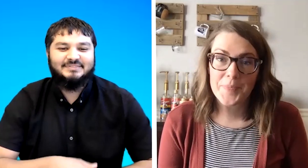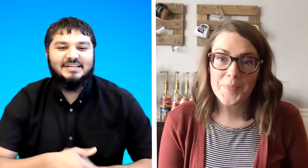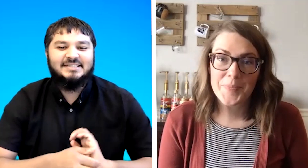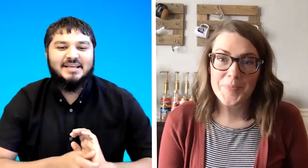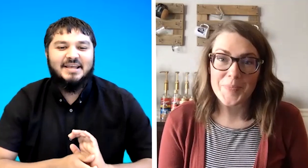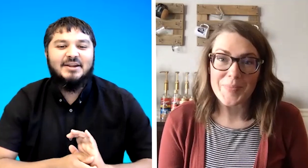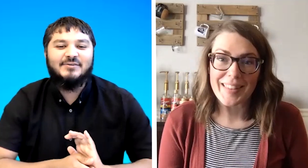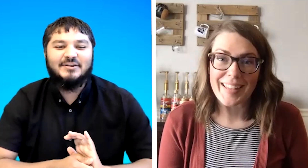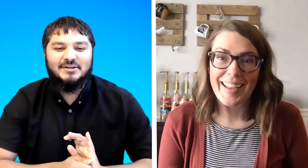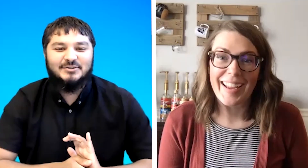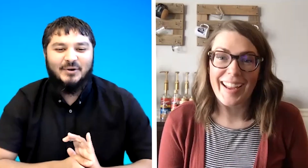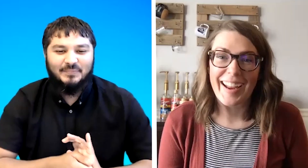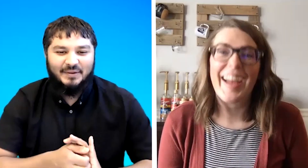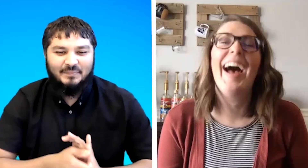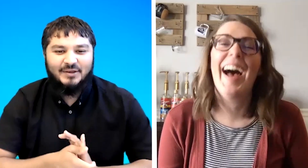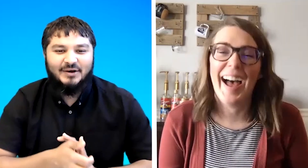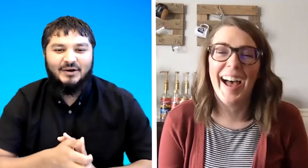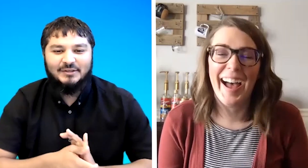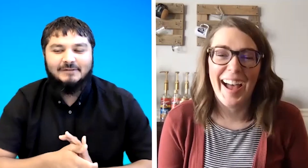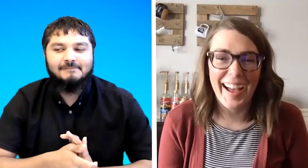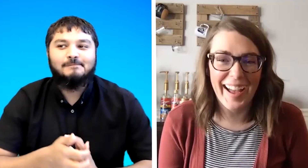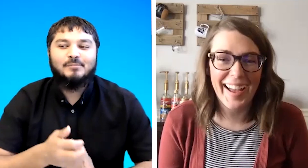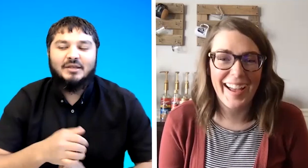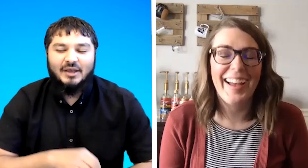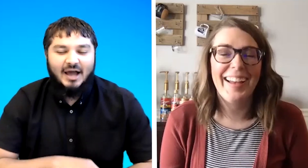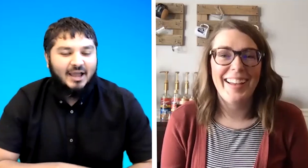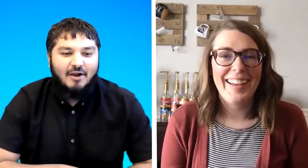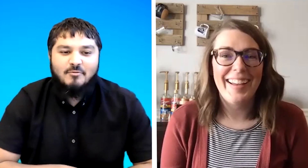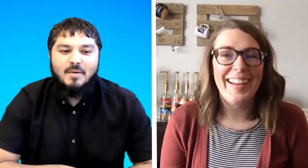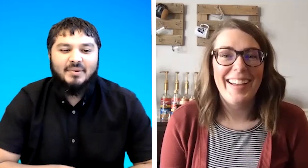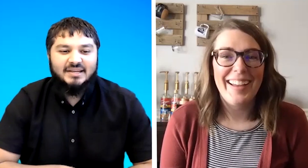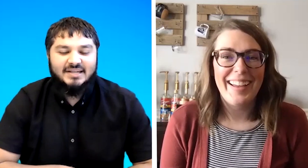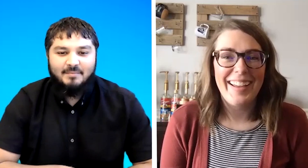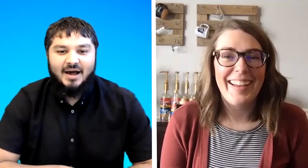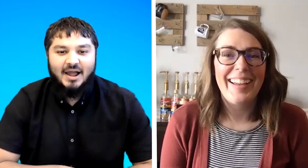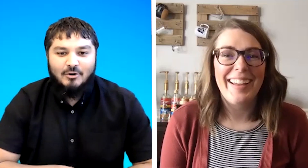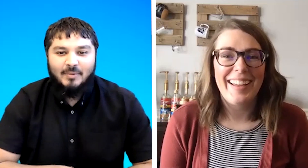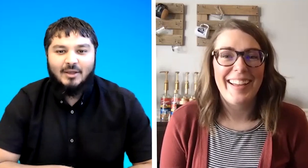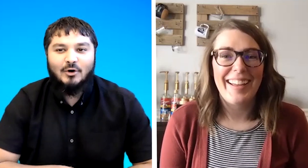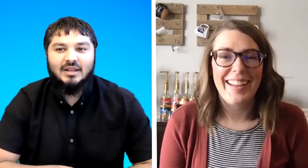this is an interesting topic because i can't remember the date but i know my colleague